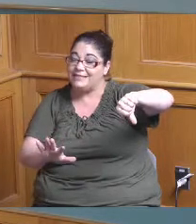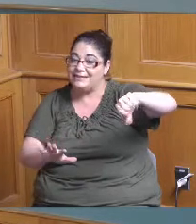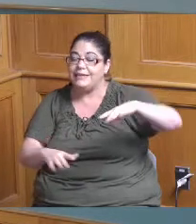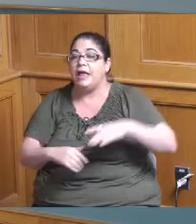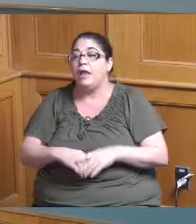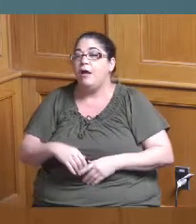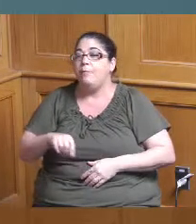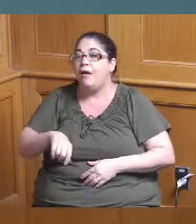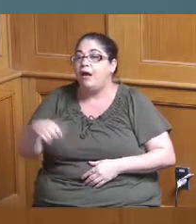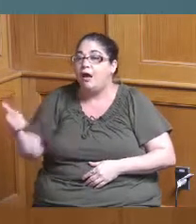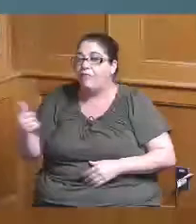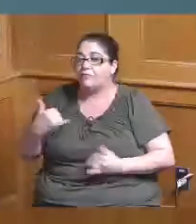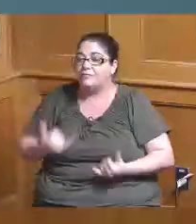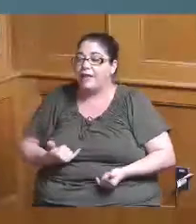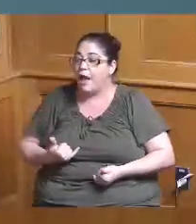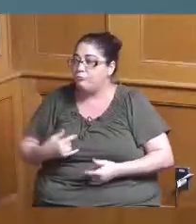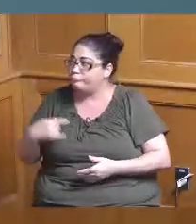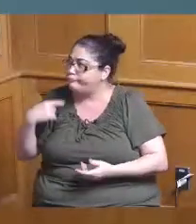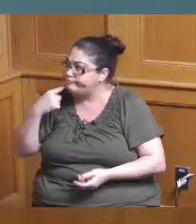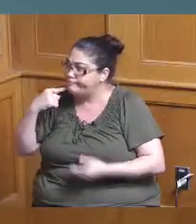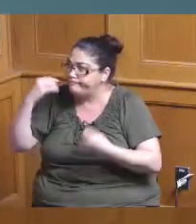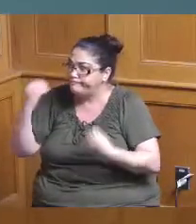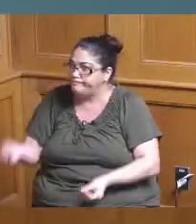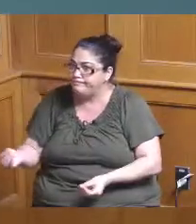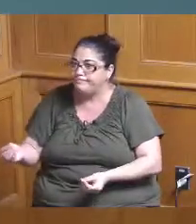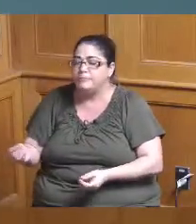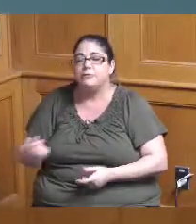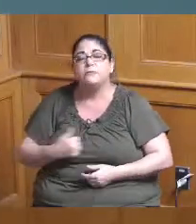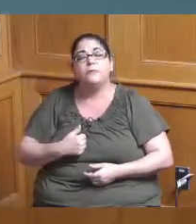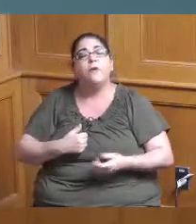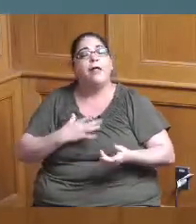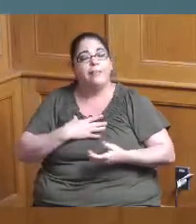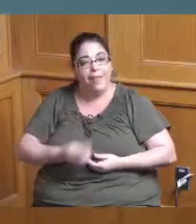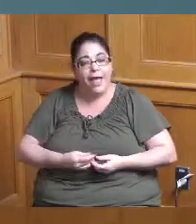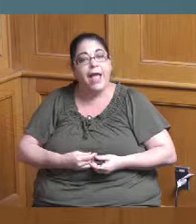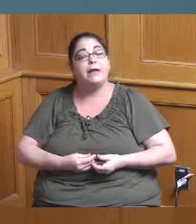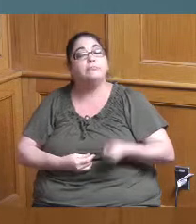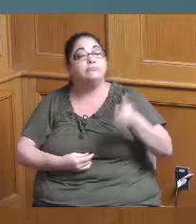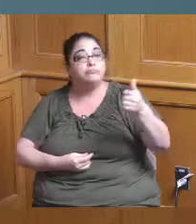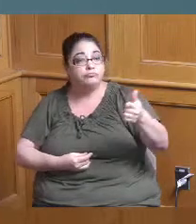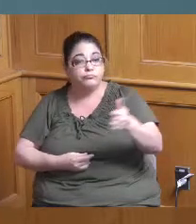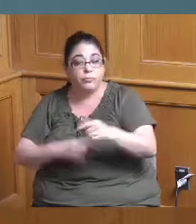entities were not getting anything and so I really liked the partial because I mentioned to Jeff